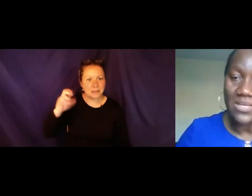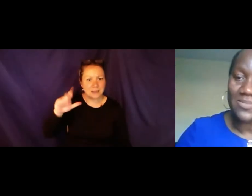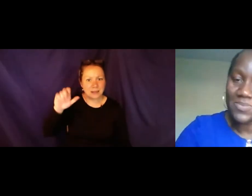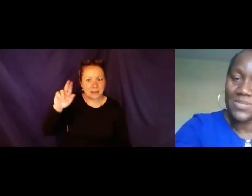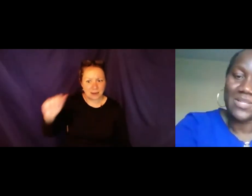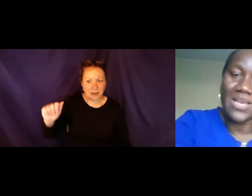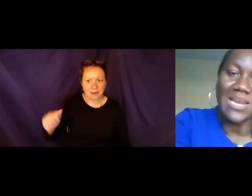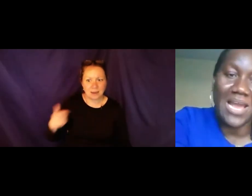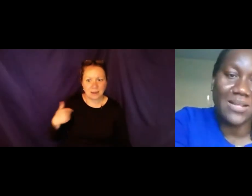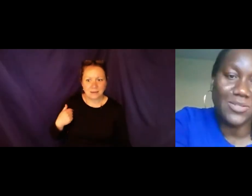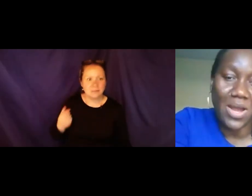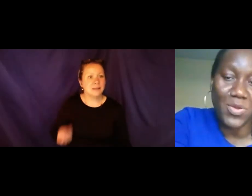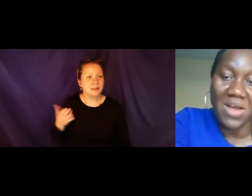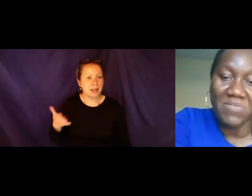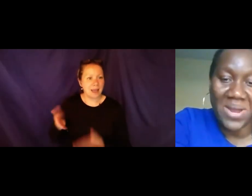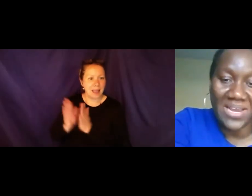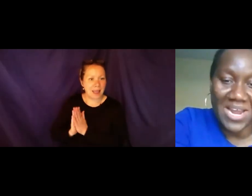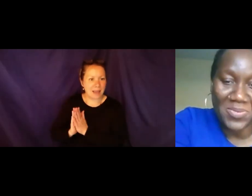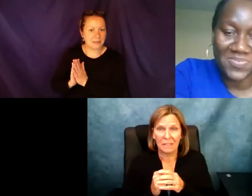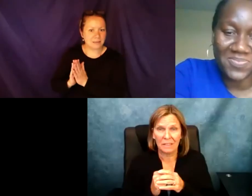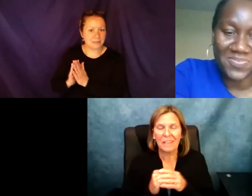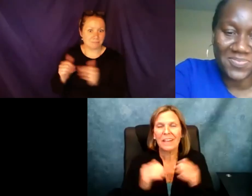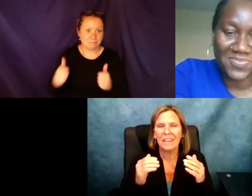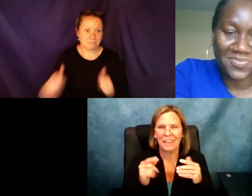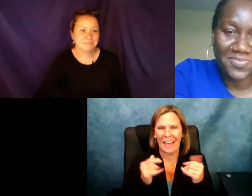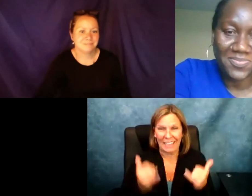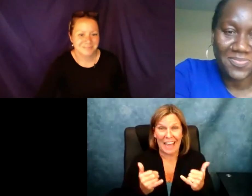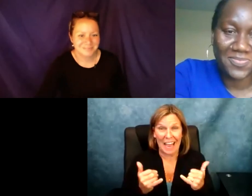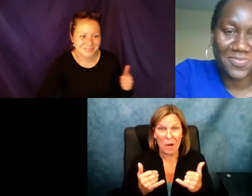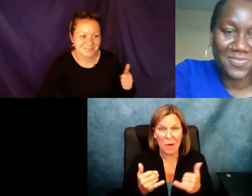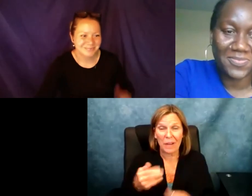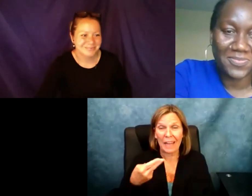advocate. Yeah. The next person